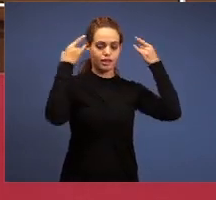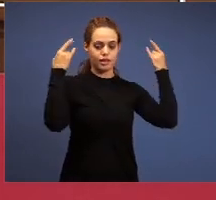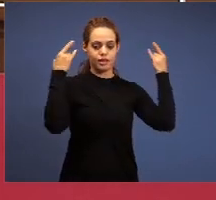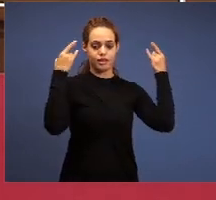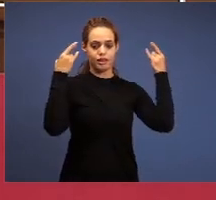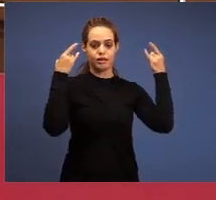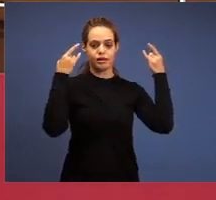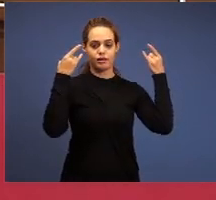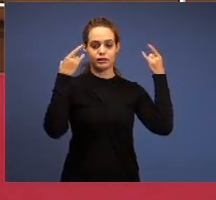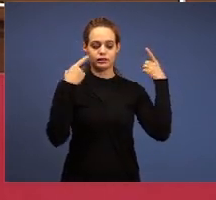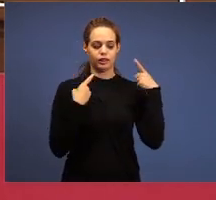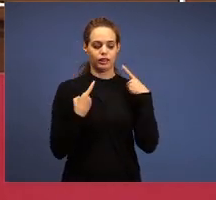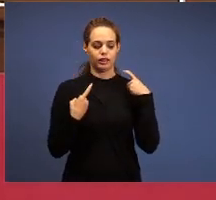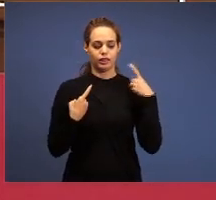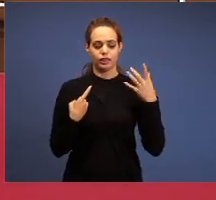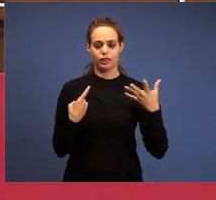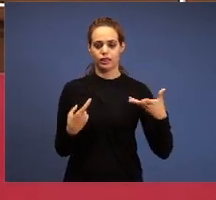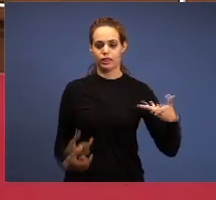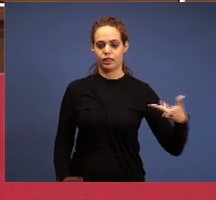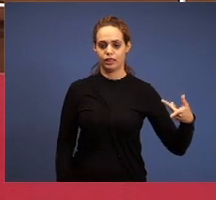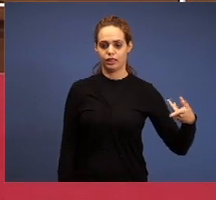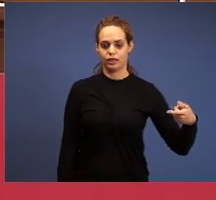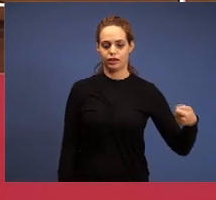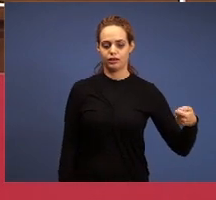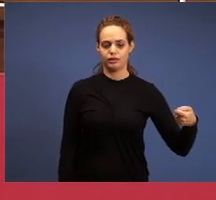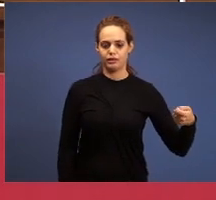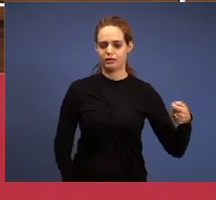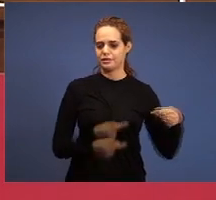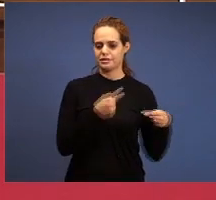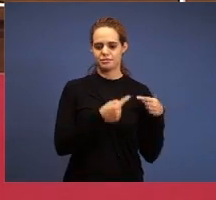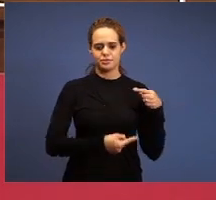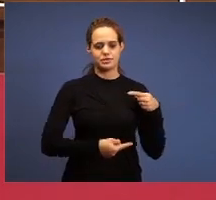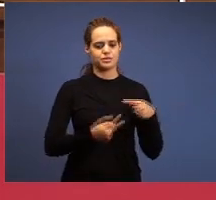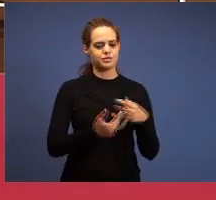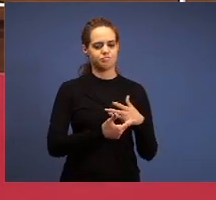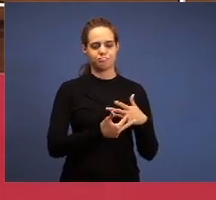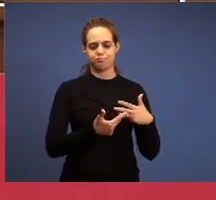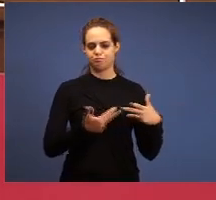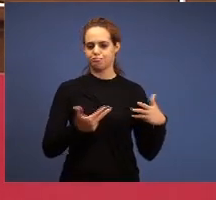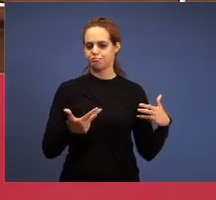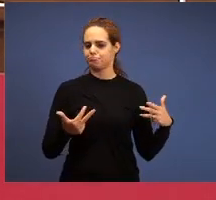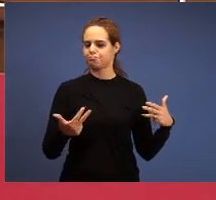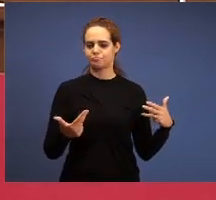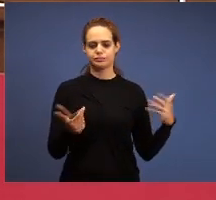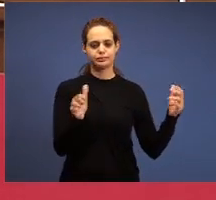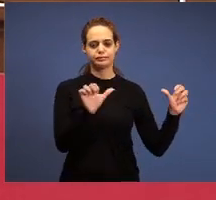plunged the Bible in the bottom of the well, covered